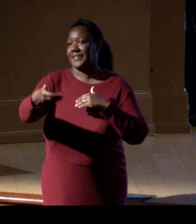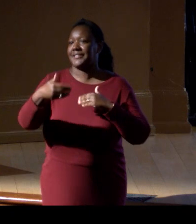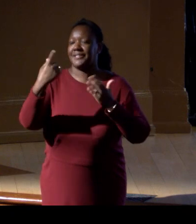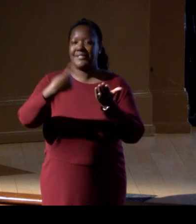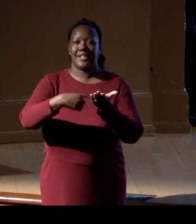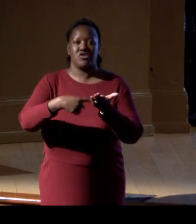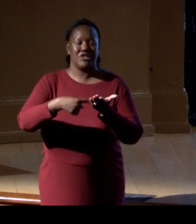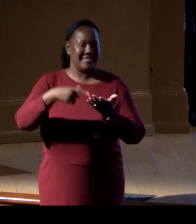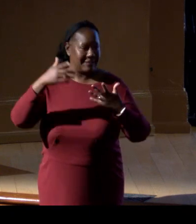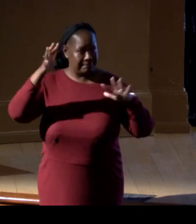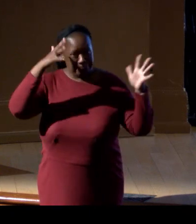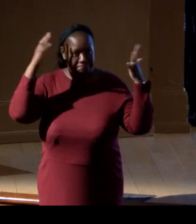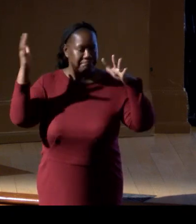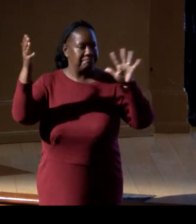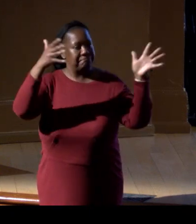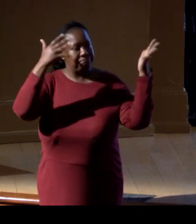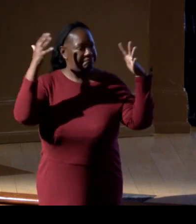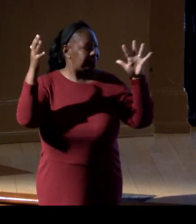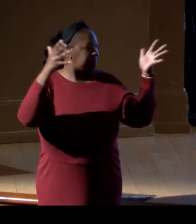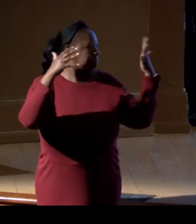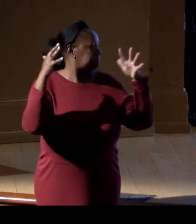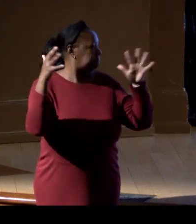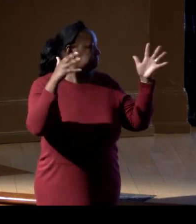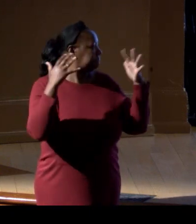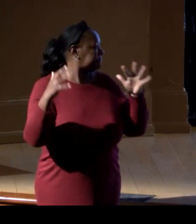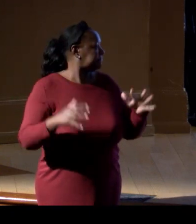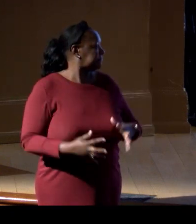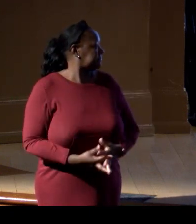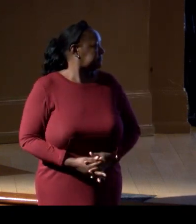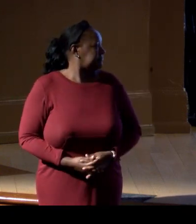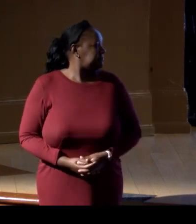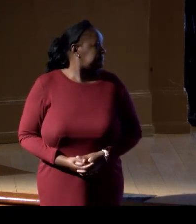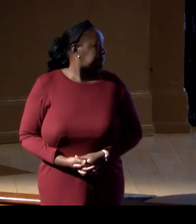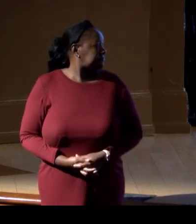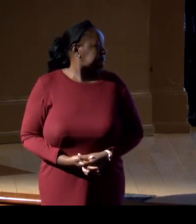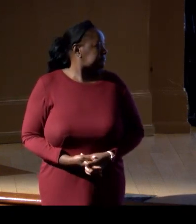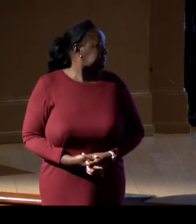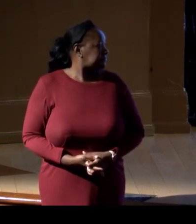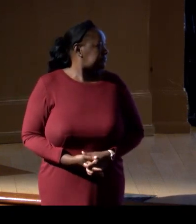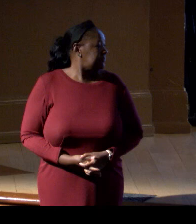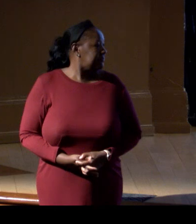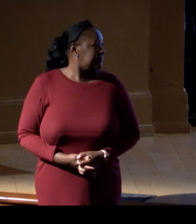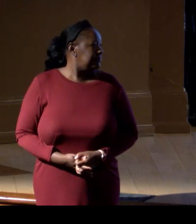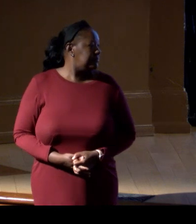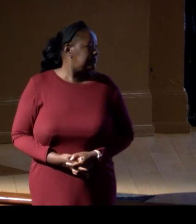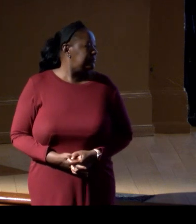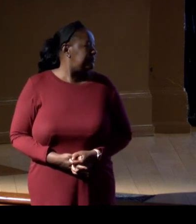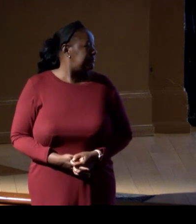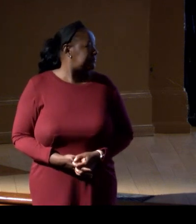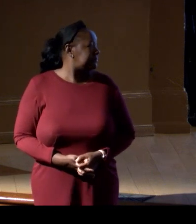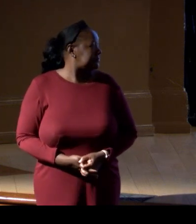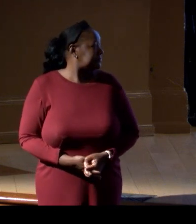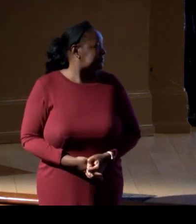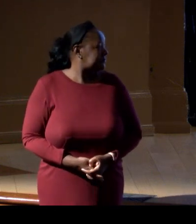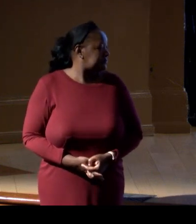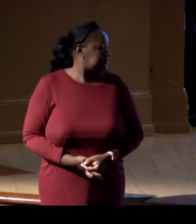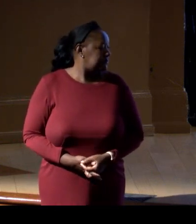(audience applauding) We have questions? (audience applauding)